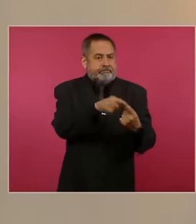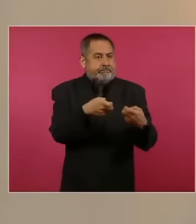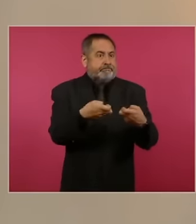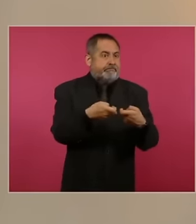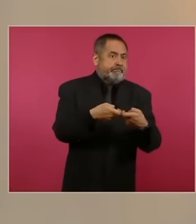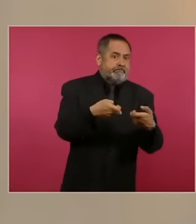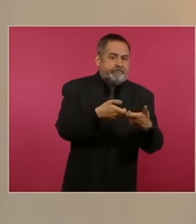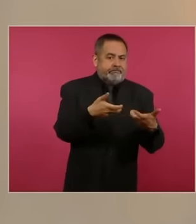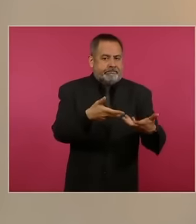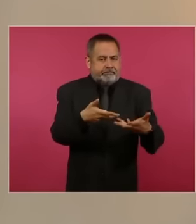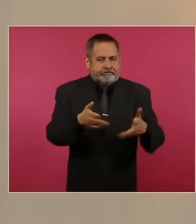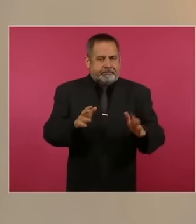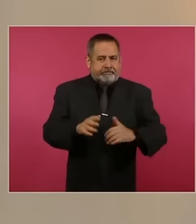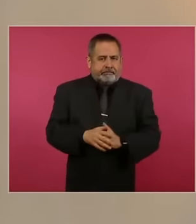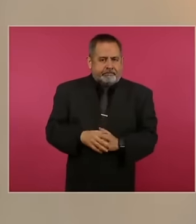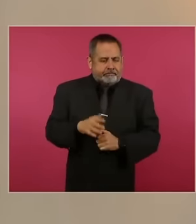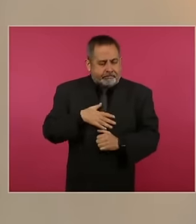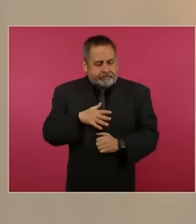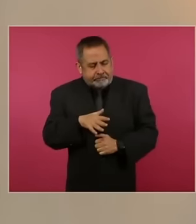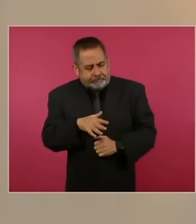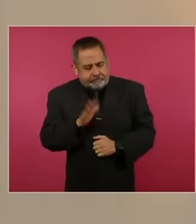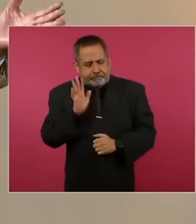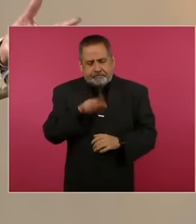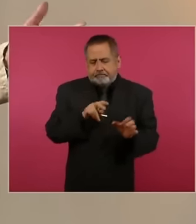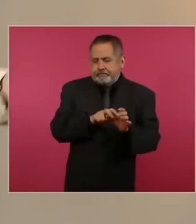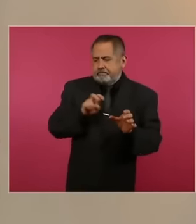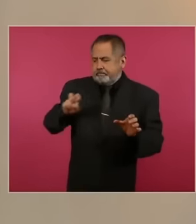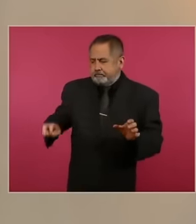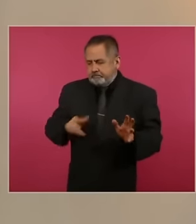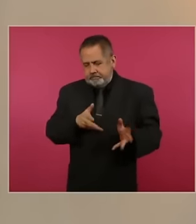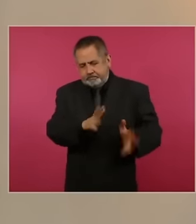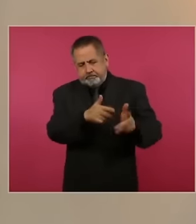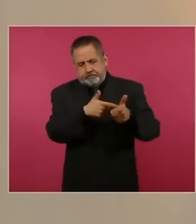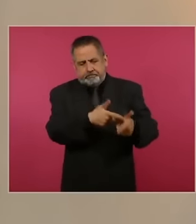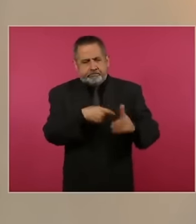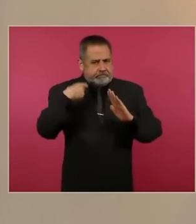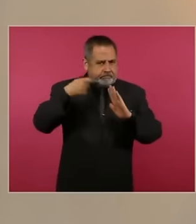he gets very nervous so I left there but the video on